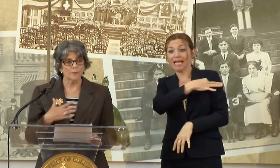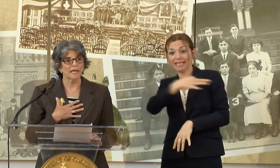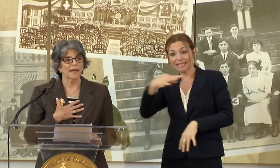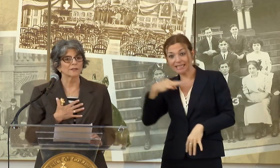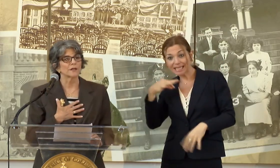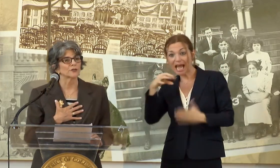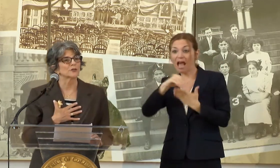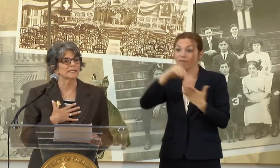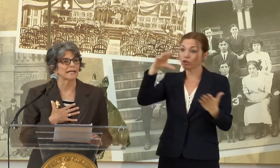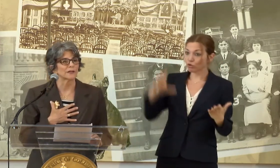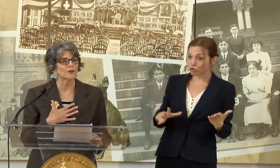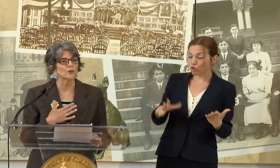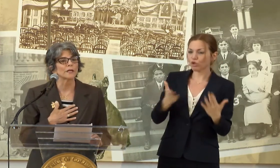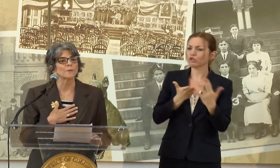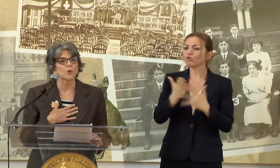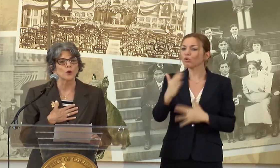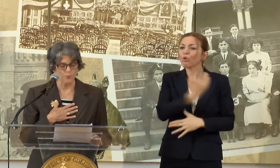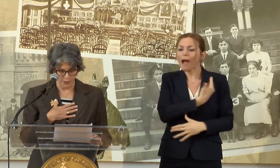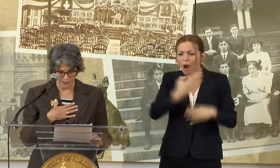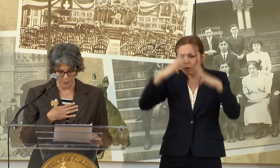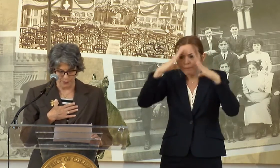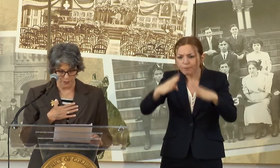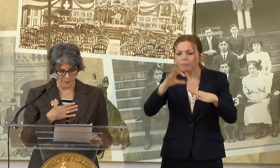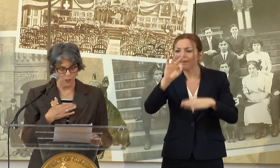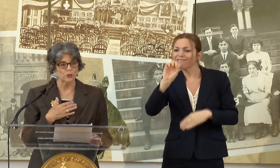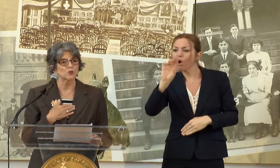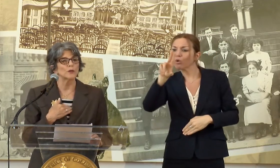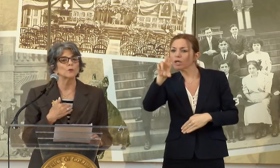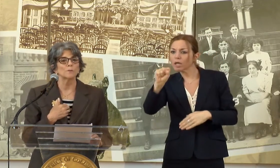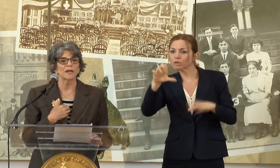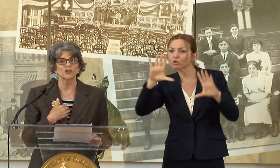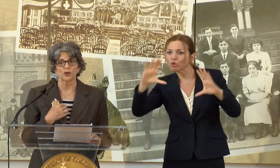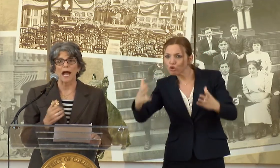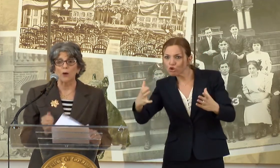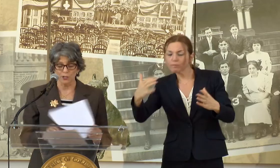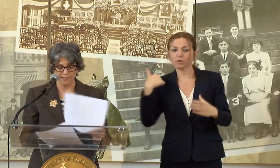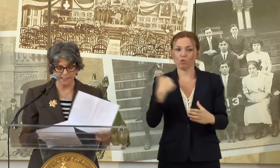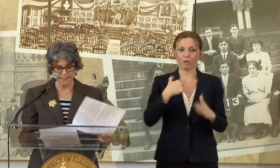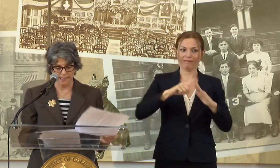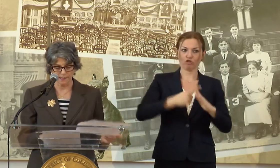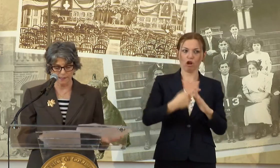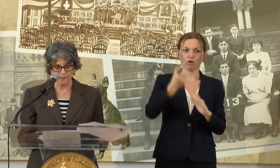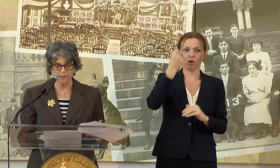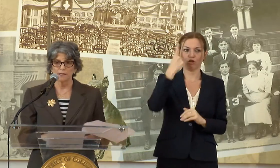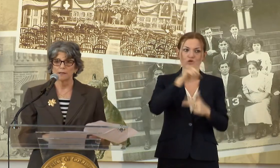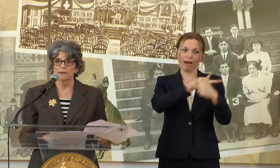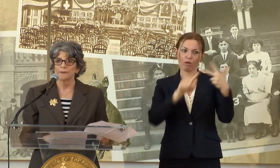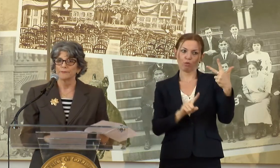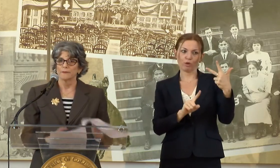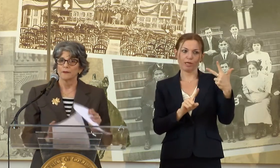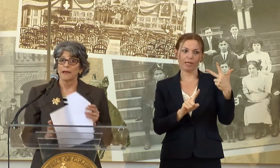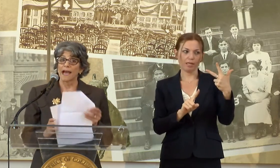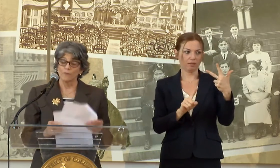WE BEGAN TO UNDERSTAND THREE IMPORTANT PRINCIPLES BY WHICH WE WILL MEASURE OUR SUCCESS.